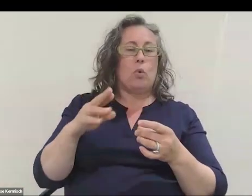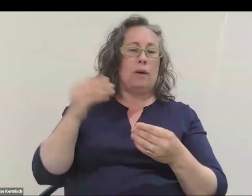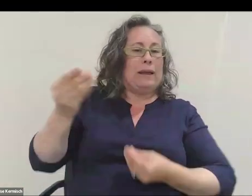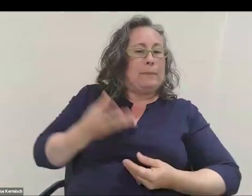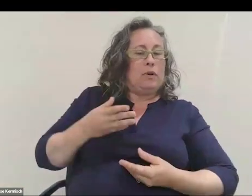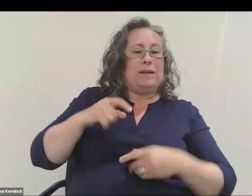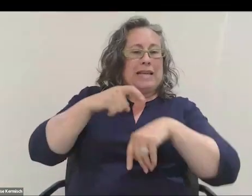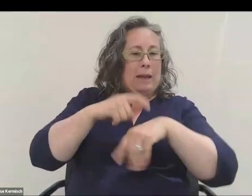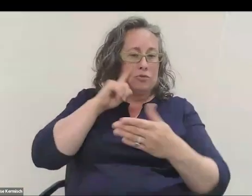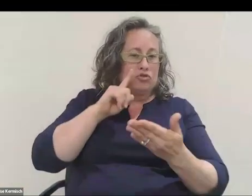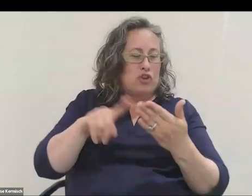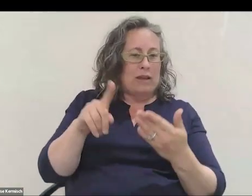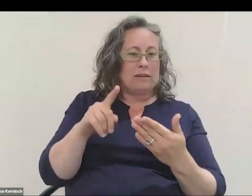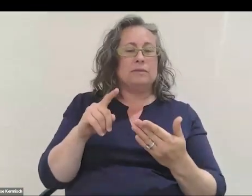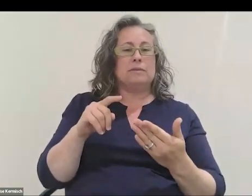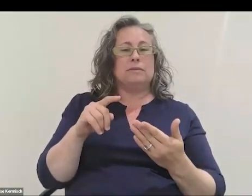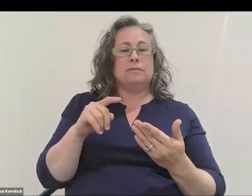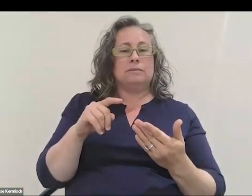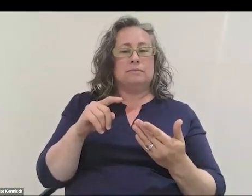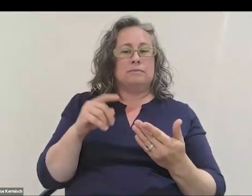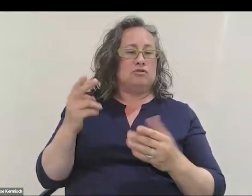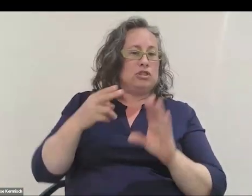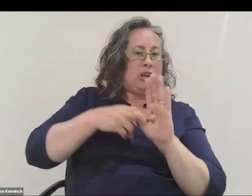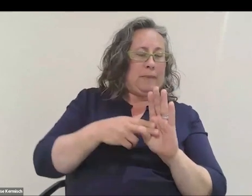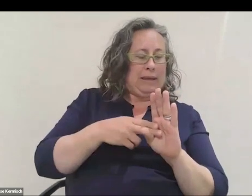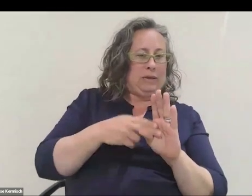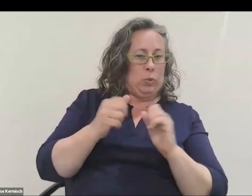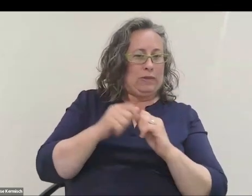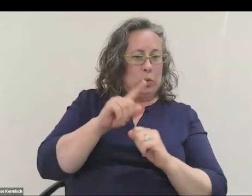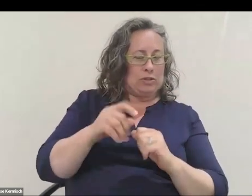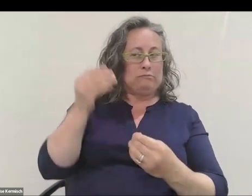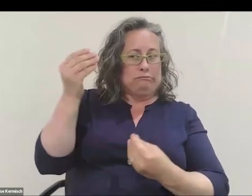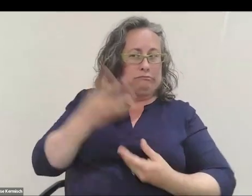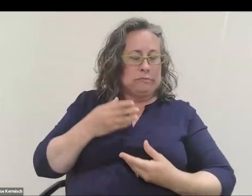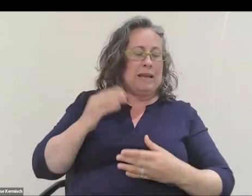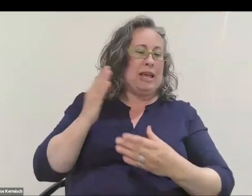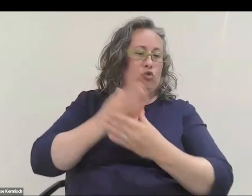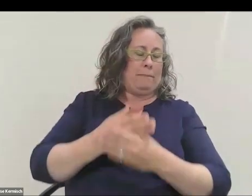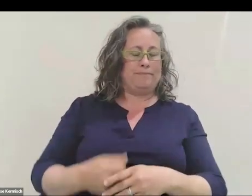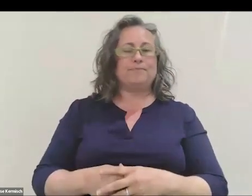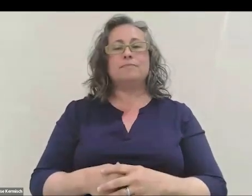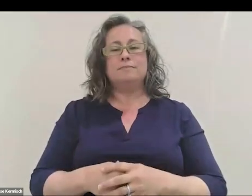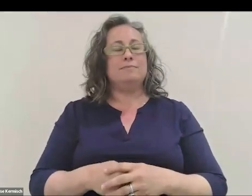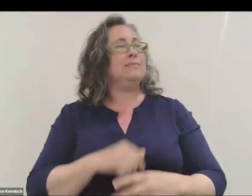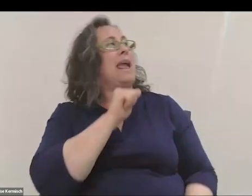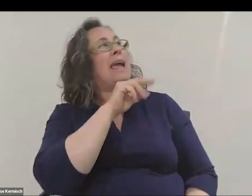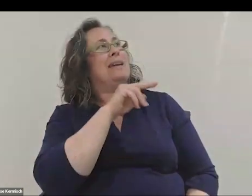or just jump in with any questions, just feel to interrupt, feel free to interrupt me. Absolutely.